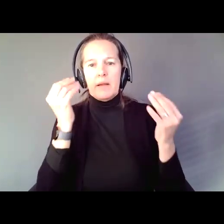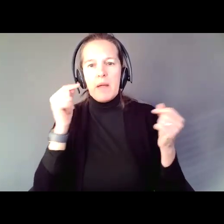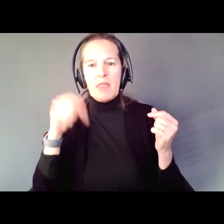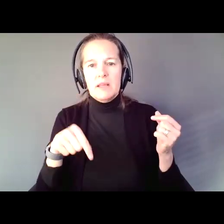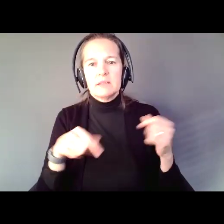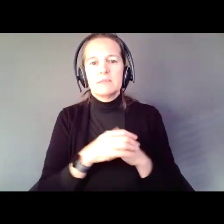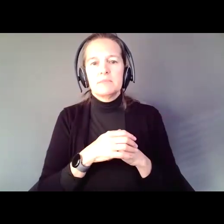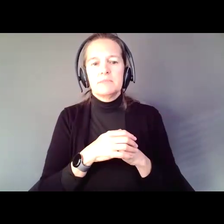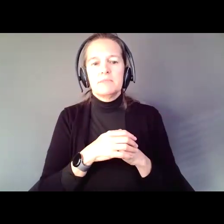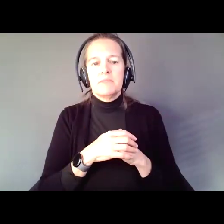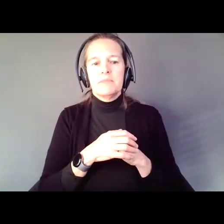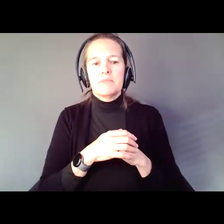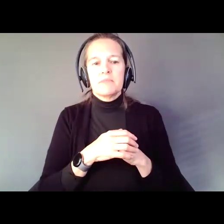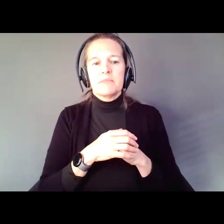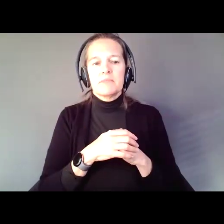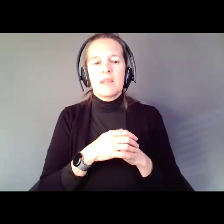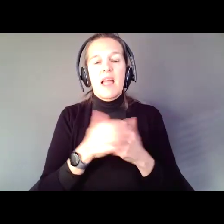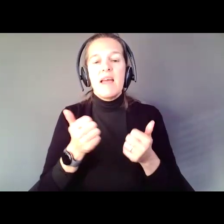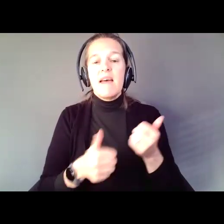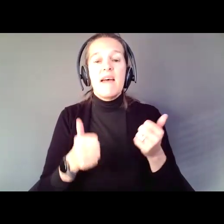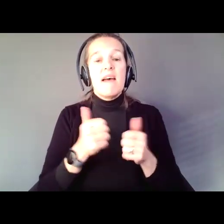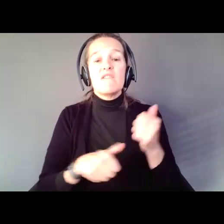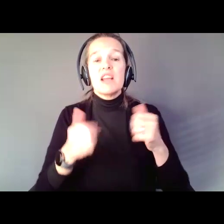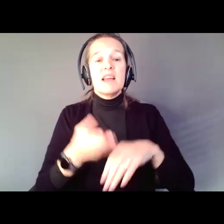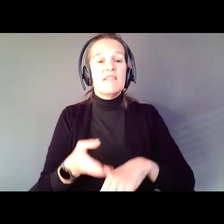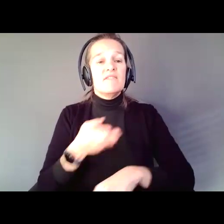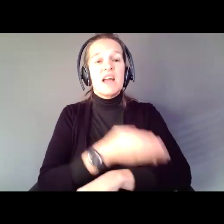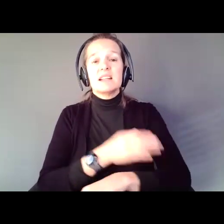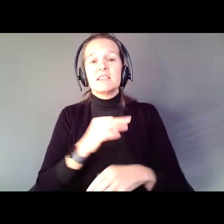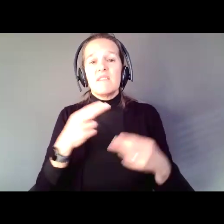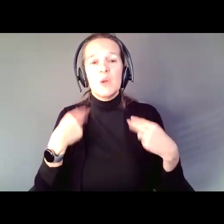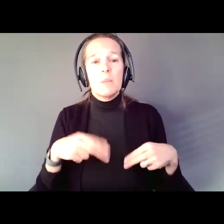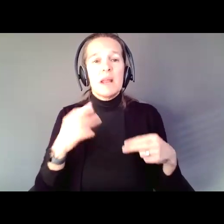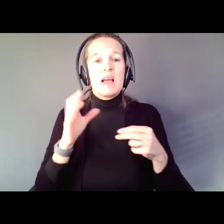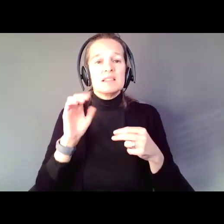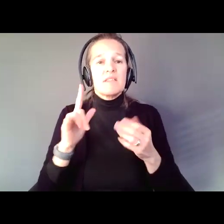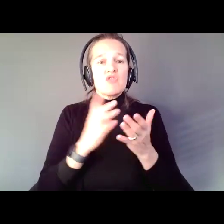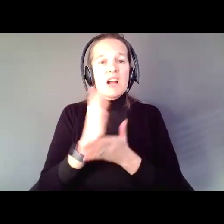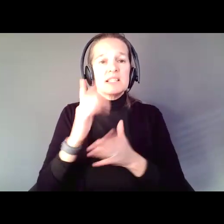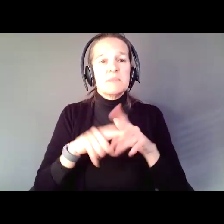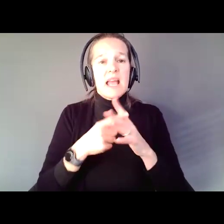Hasn't every great advance in human and Civil Rights begun by changing the way things have always been?